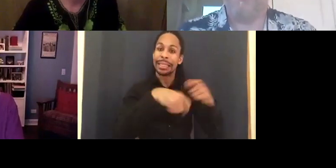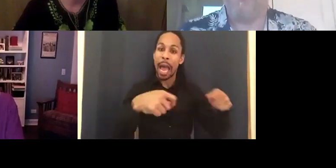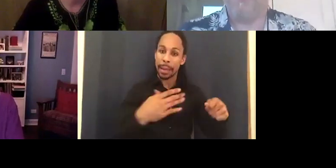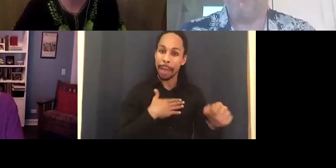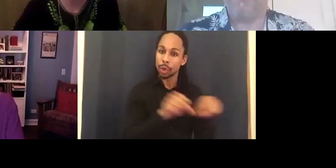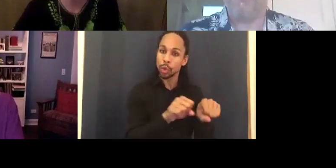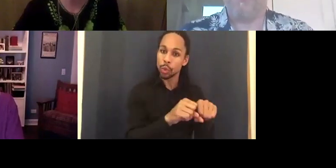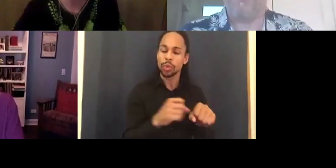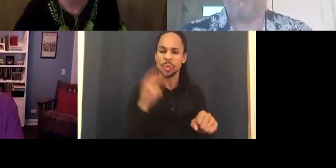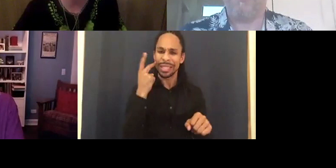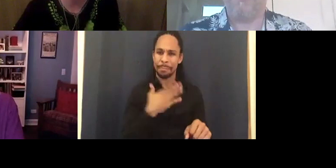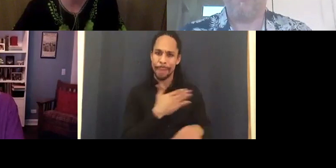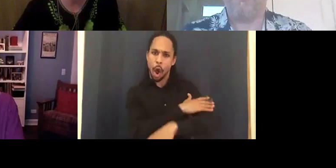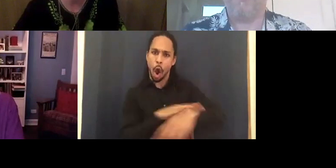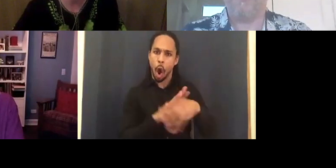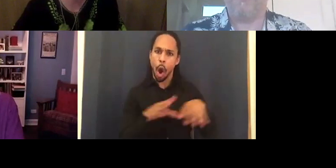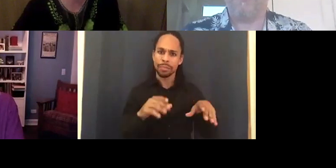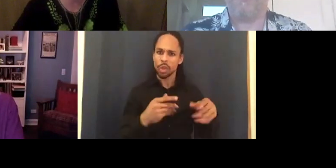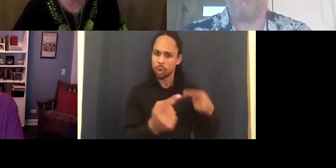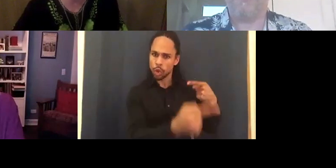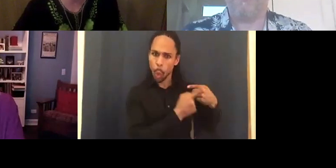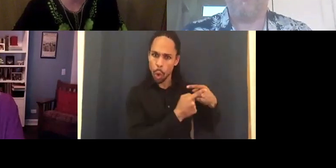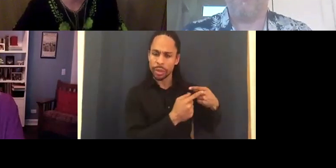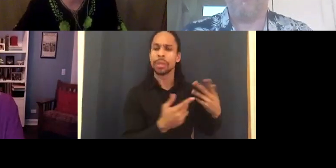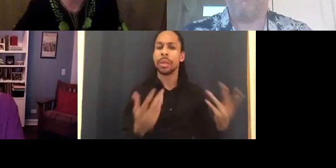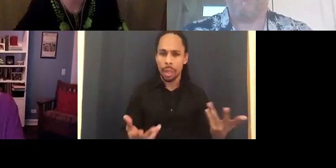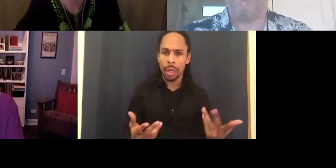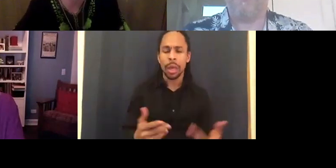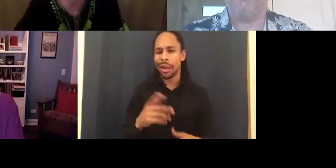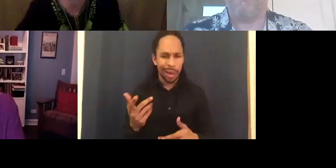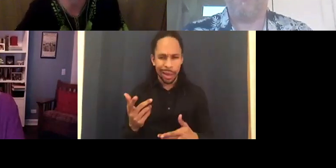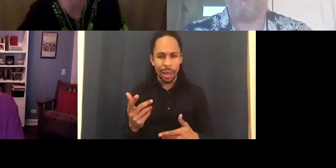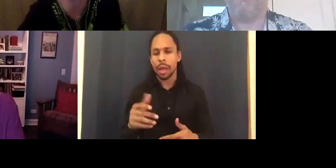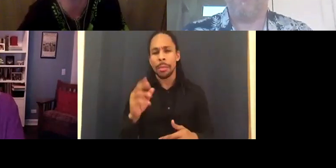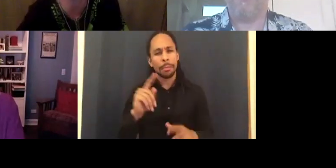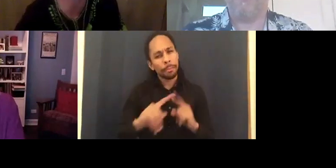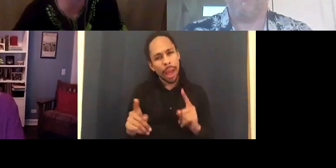And when I can, people think I'm inferior.